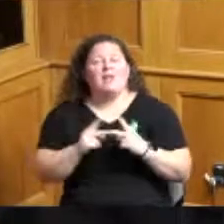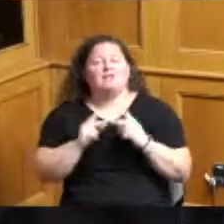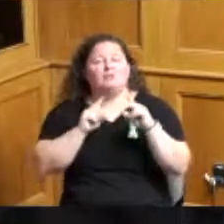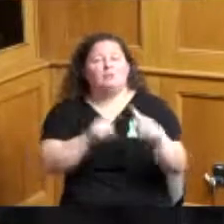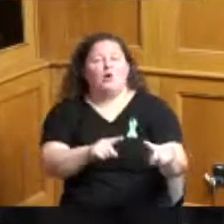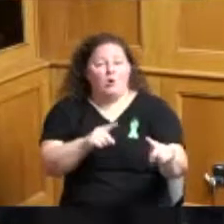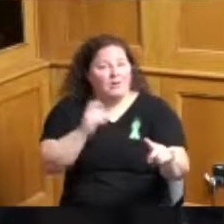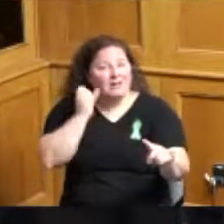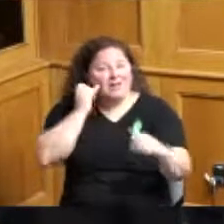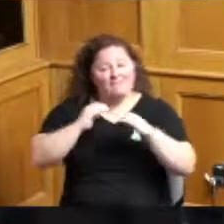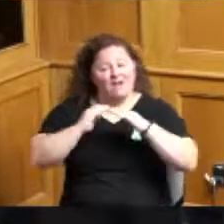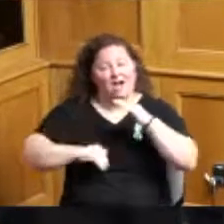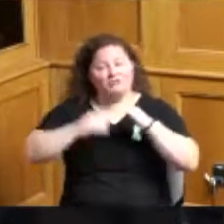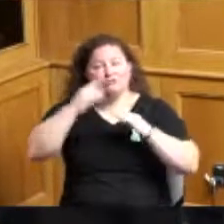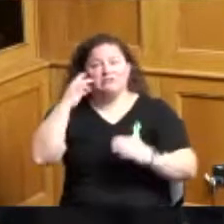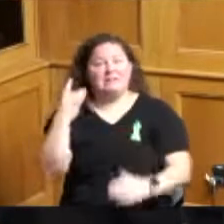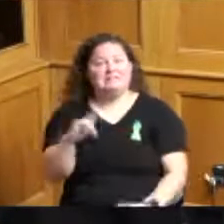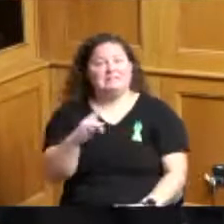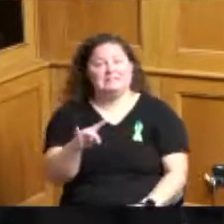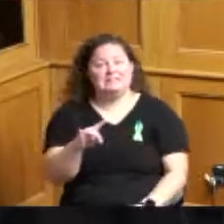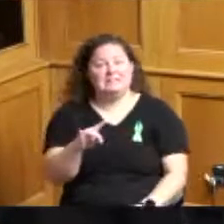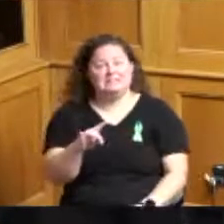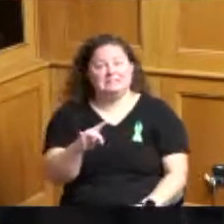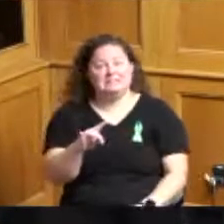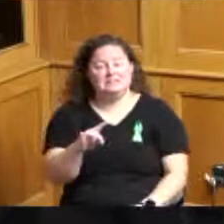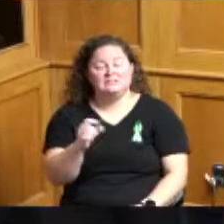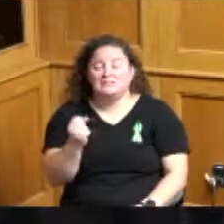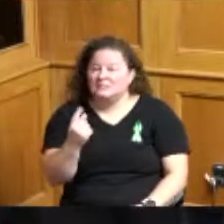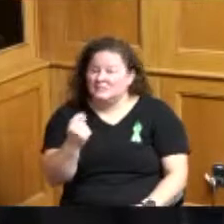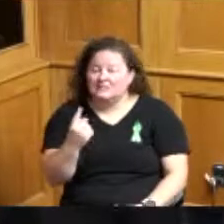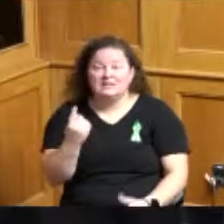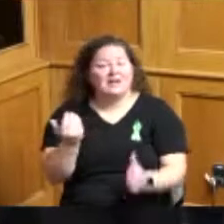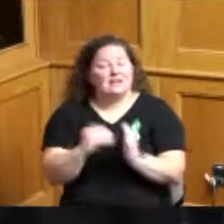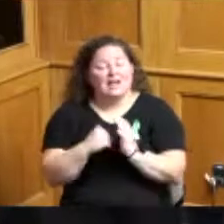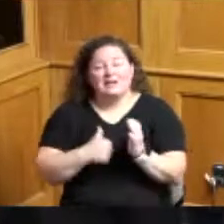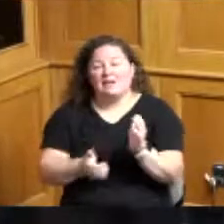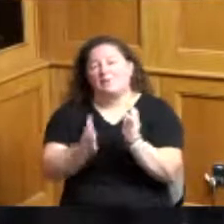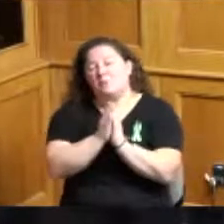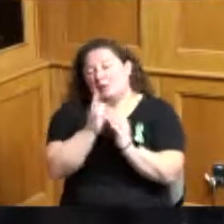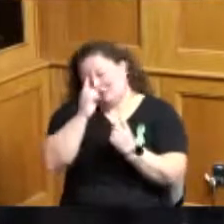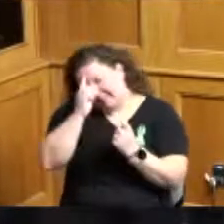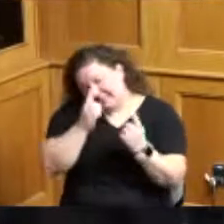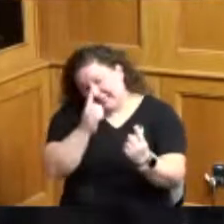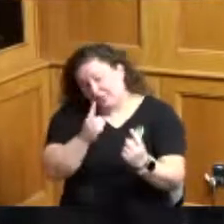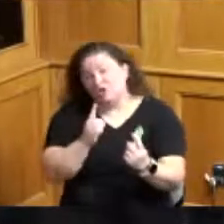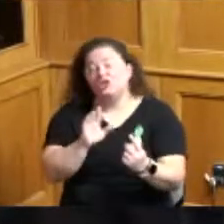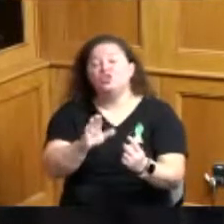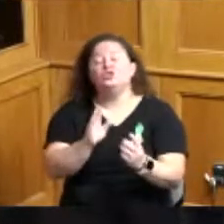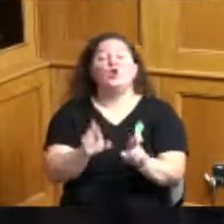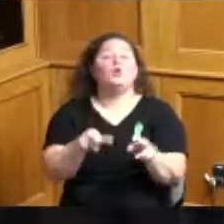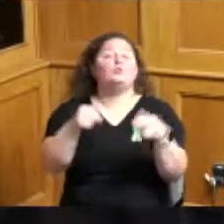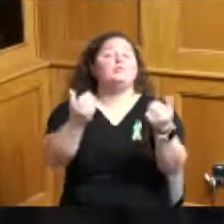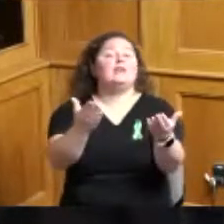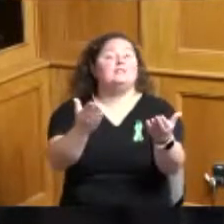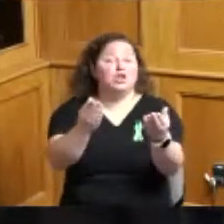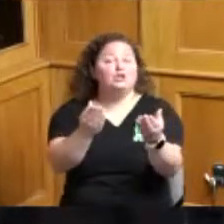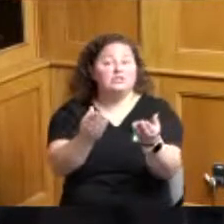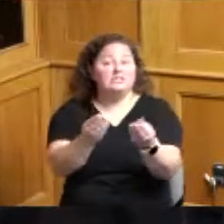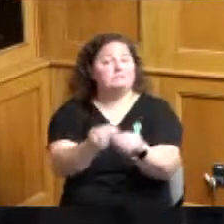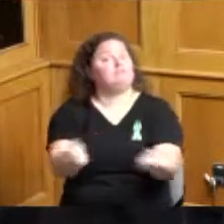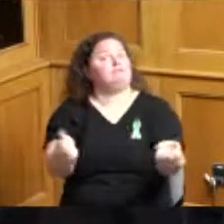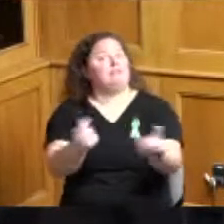the age of 18. so again I ask you to consider your resolutions that you made last week as you review